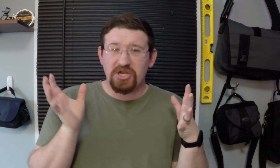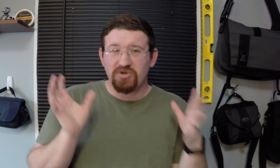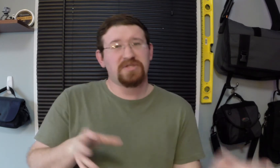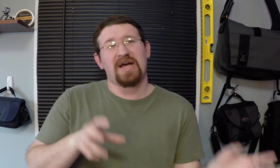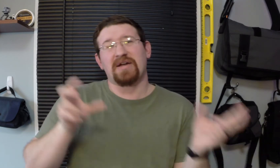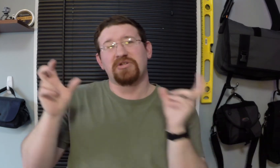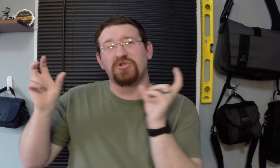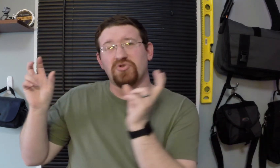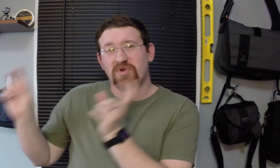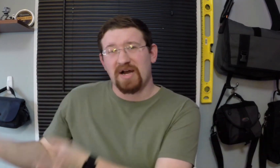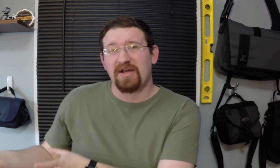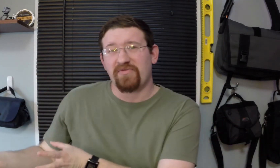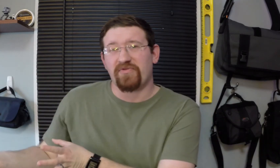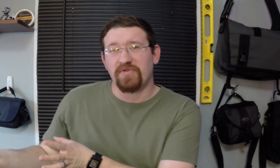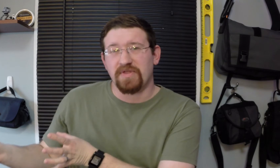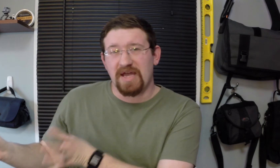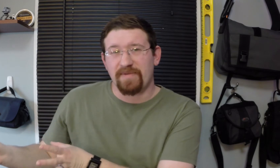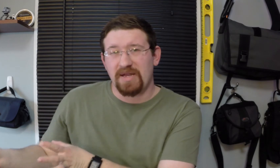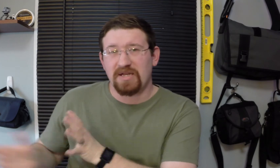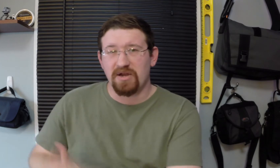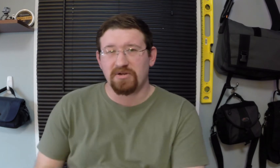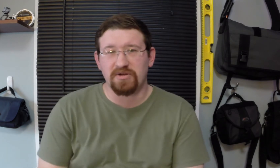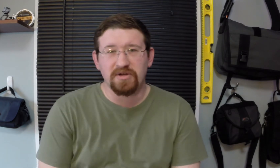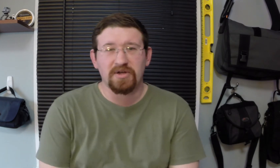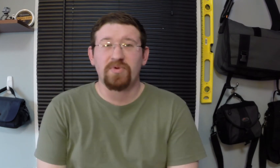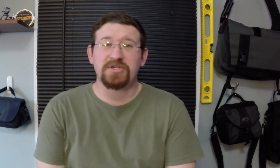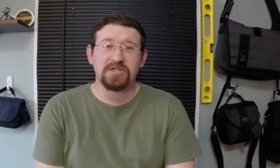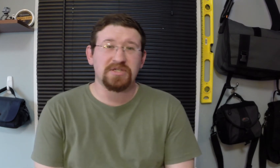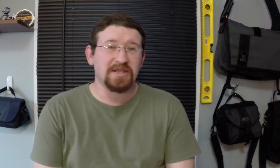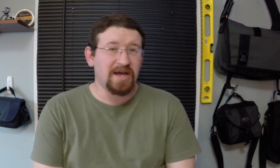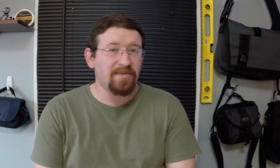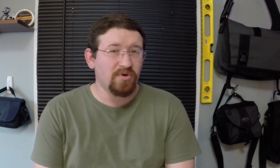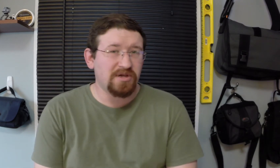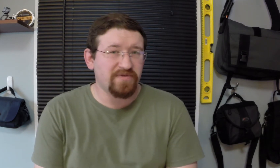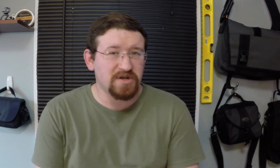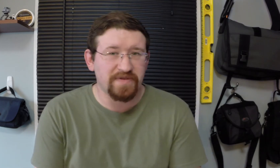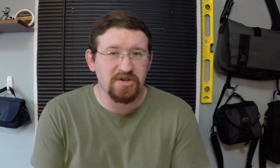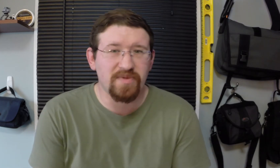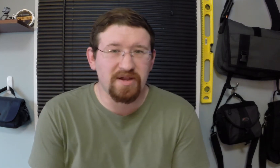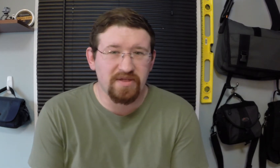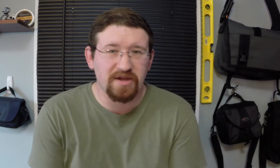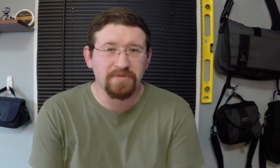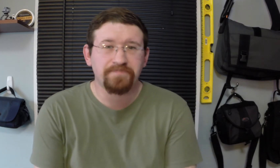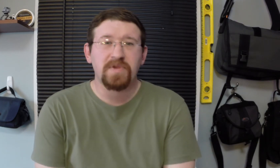and use that to drive the animated character, which is a lot more difficult than you might think.